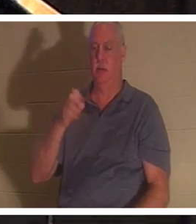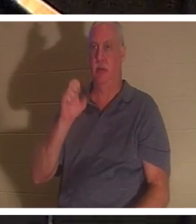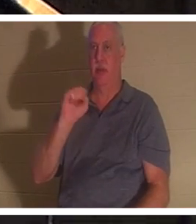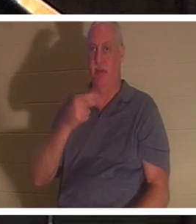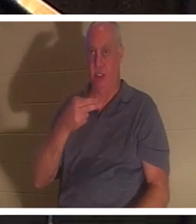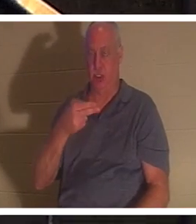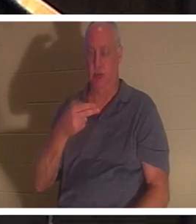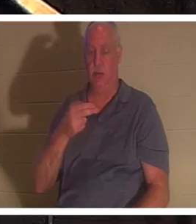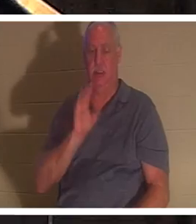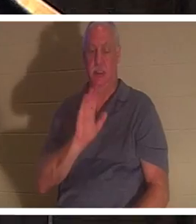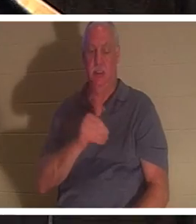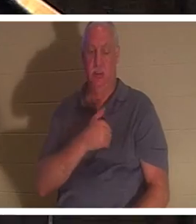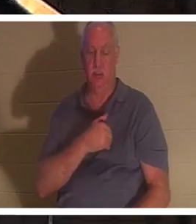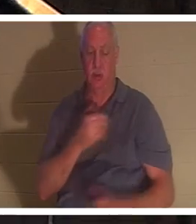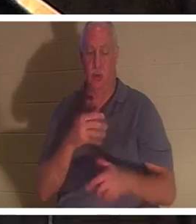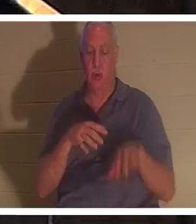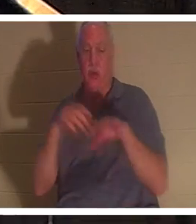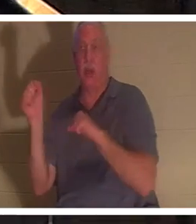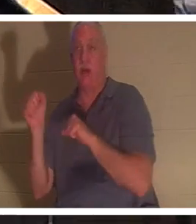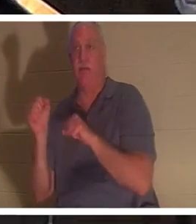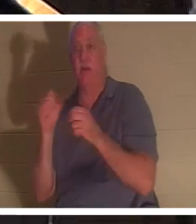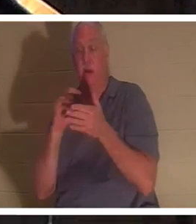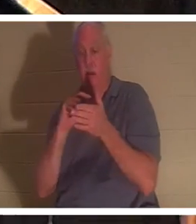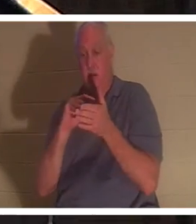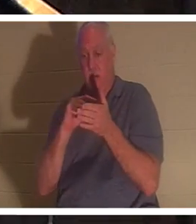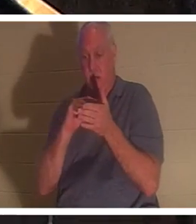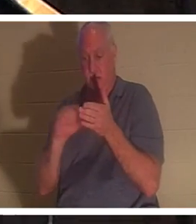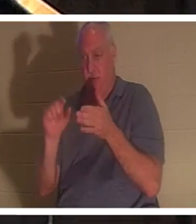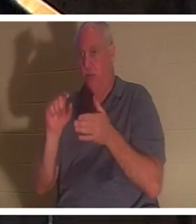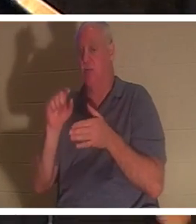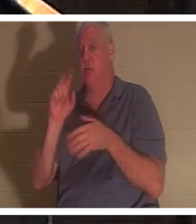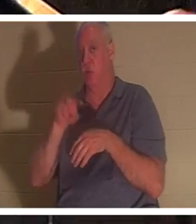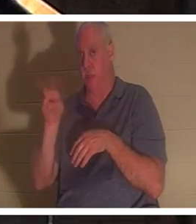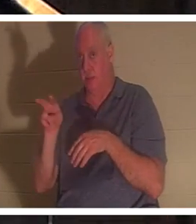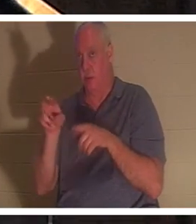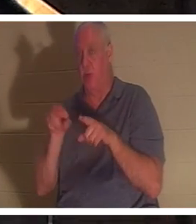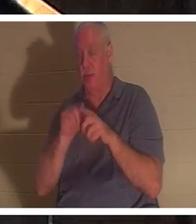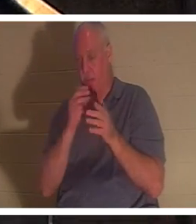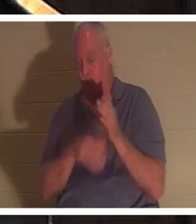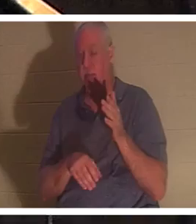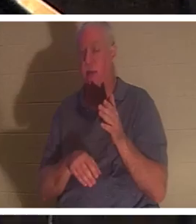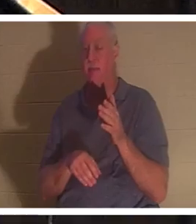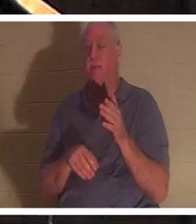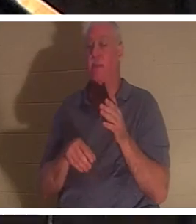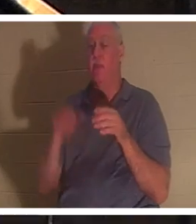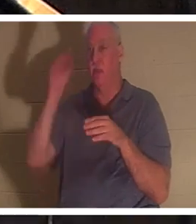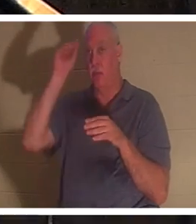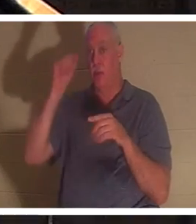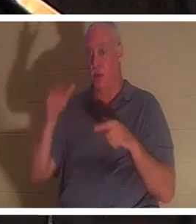verse 22 of the same passage, after Elijah prays for him, we are told that the boy's life returned